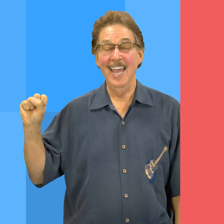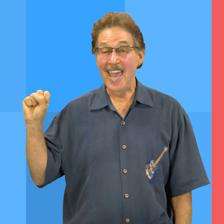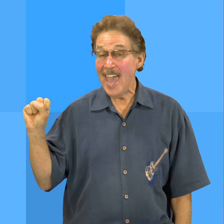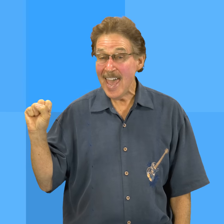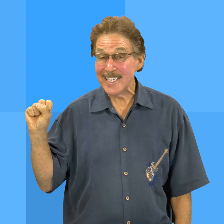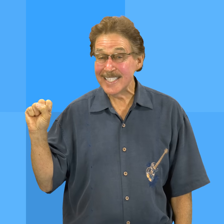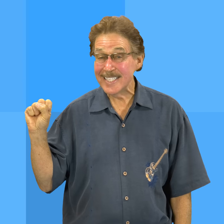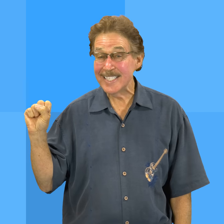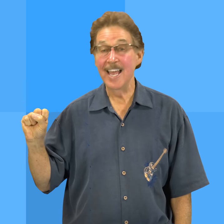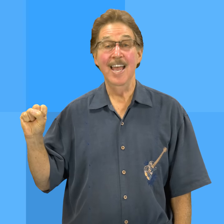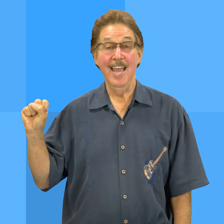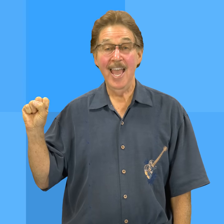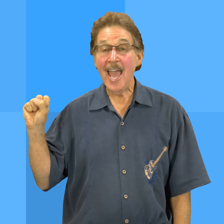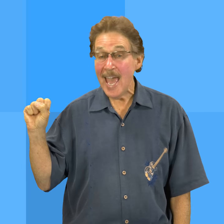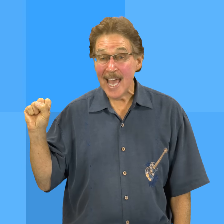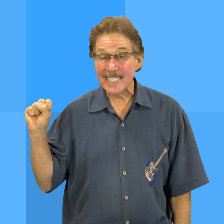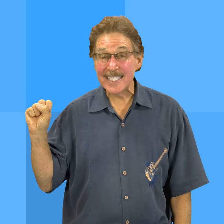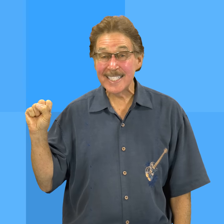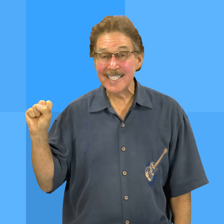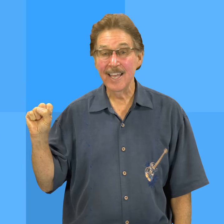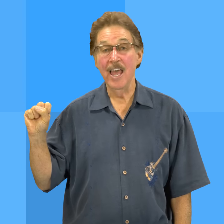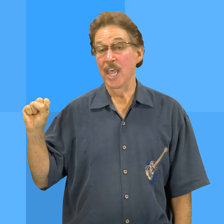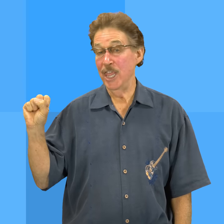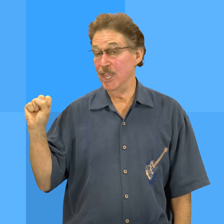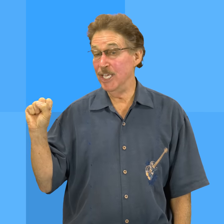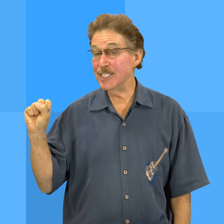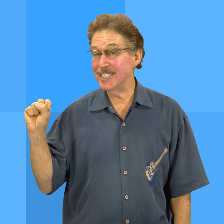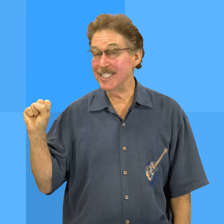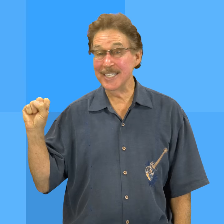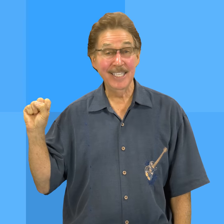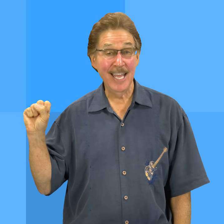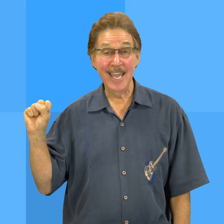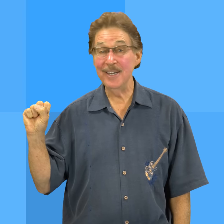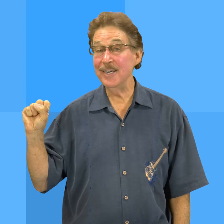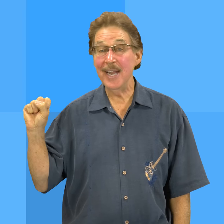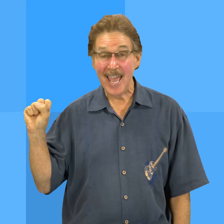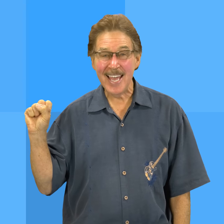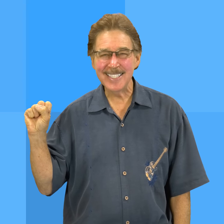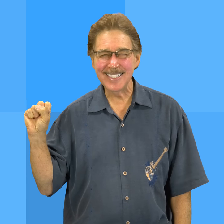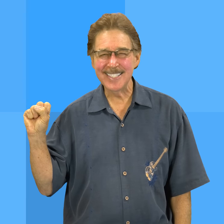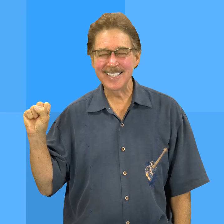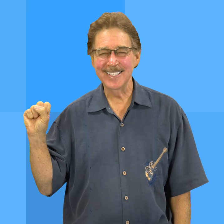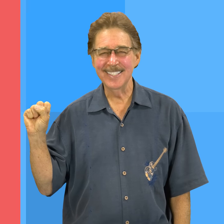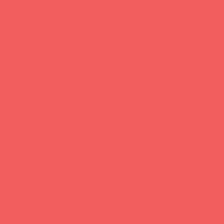S, s, this is the letter s